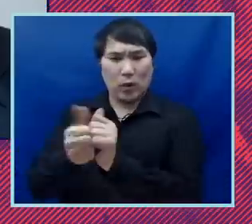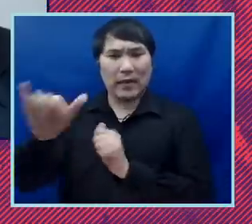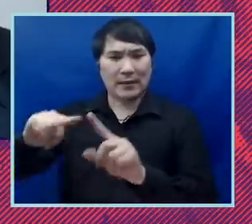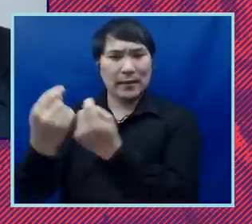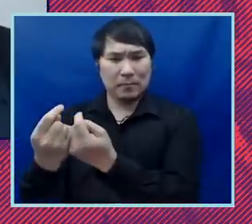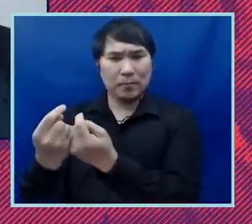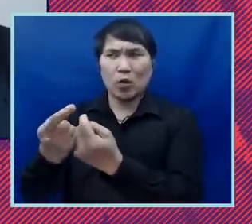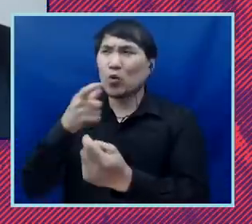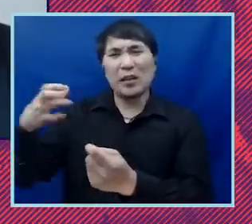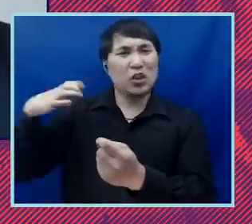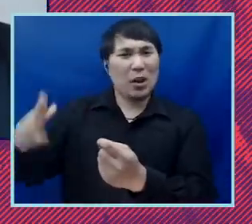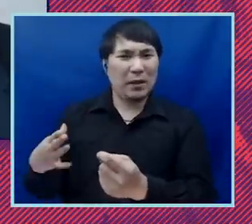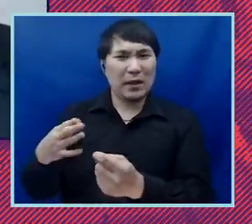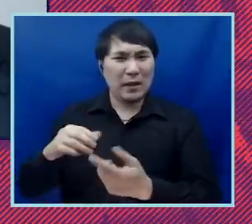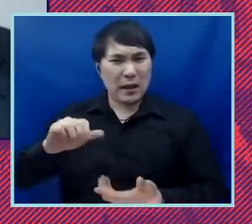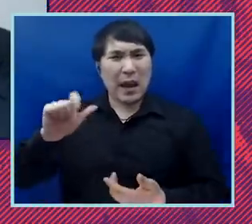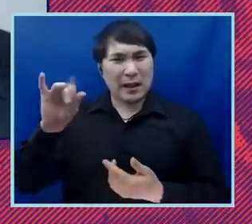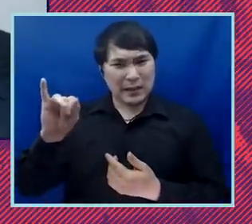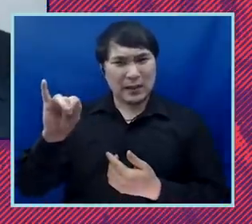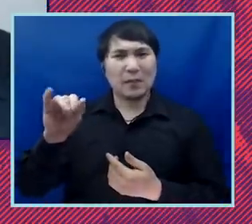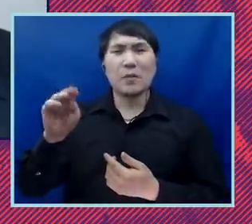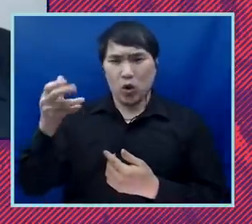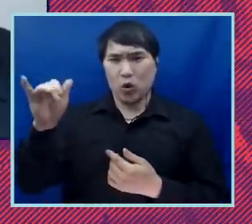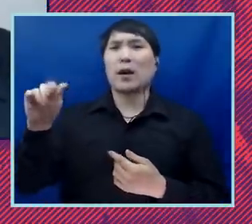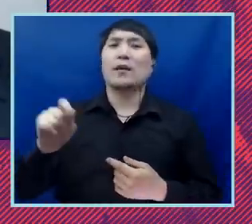by whom? By Ali Mayorkas? Secretary Mayorkas? So you have leadership at the Department of Homeland